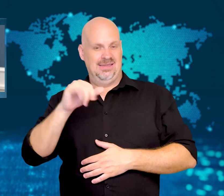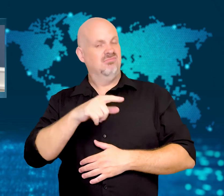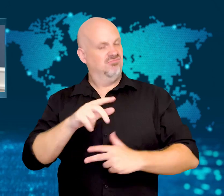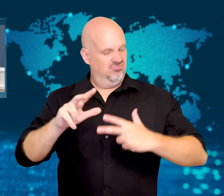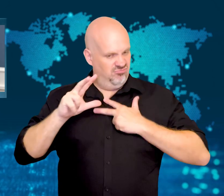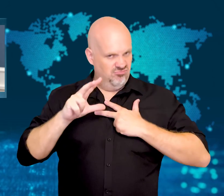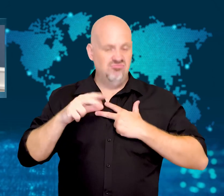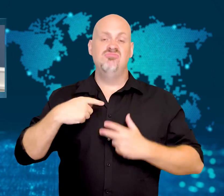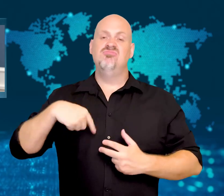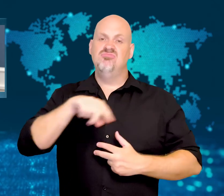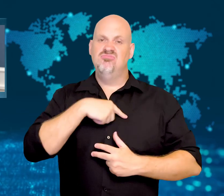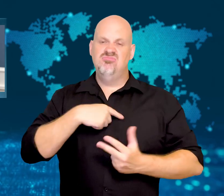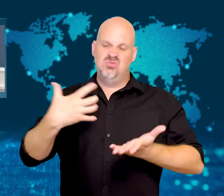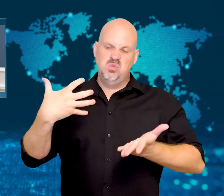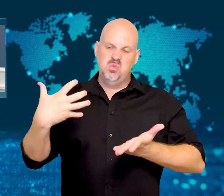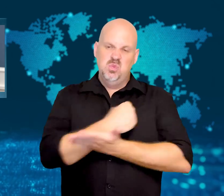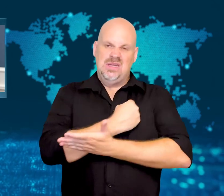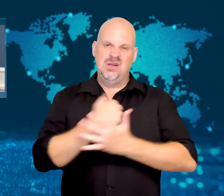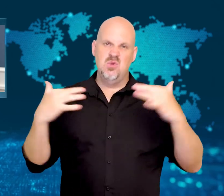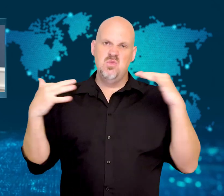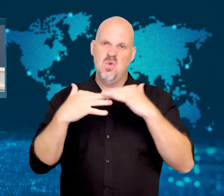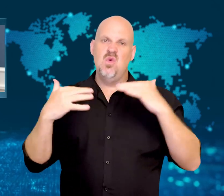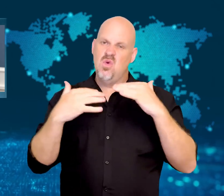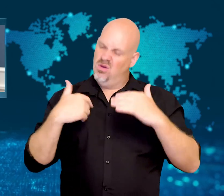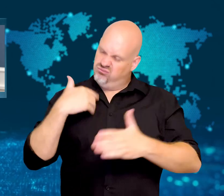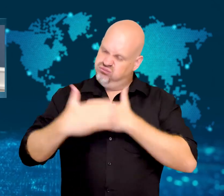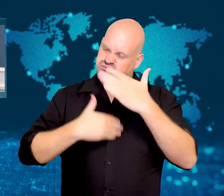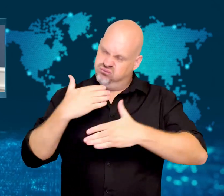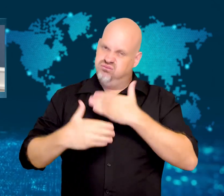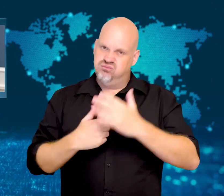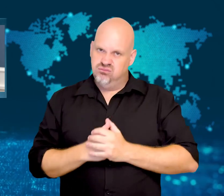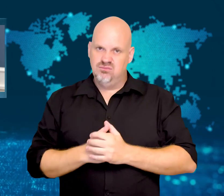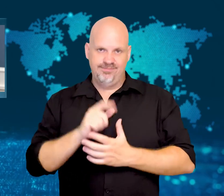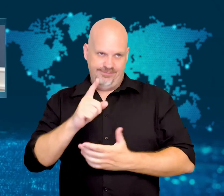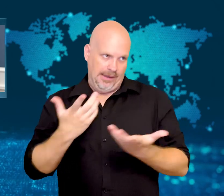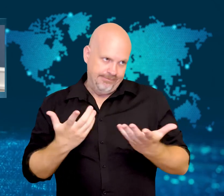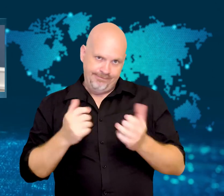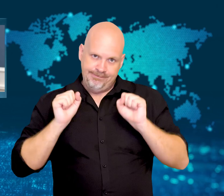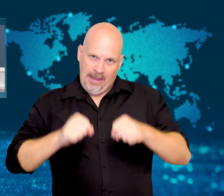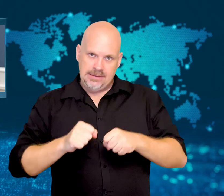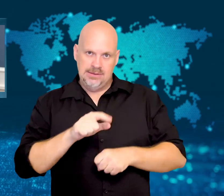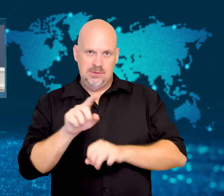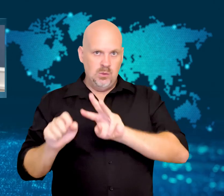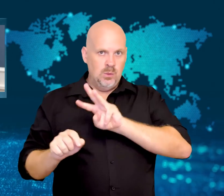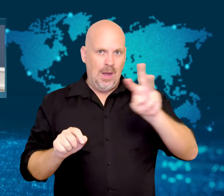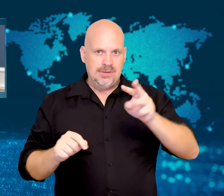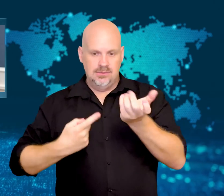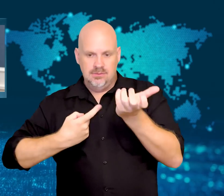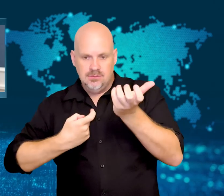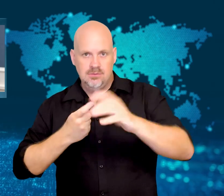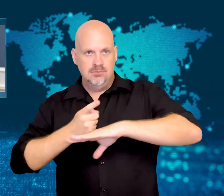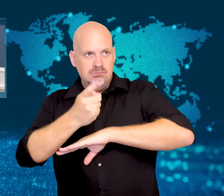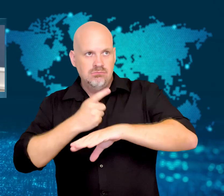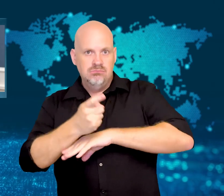but is dependent on Western weapons.